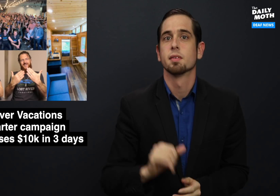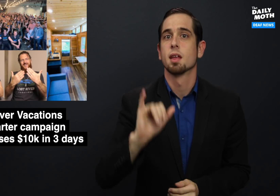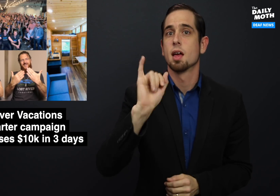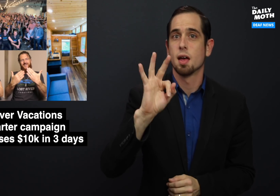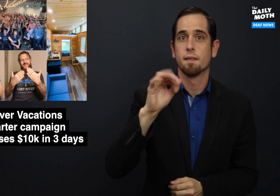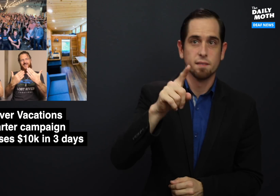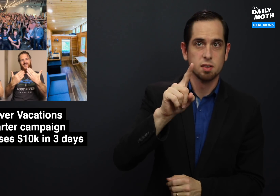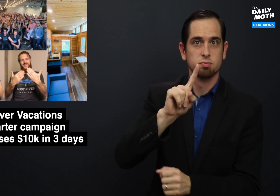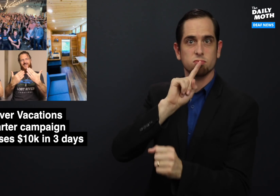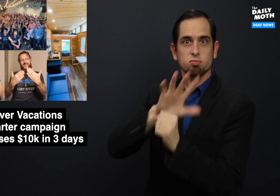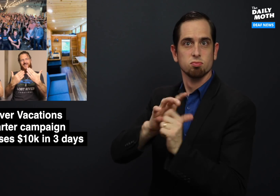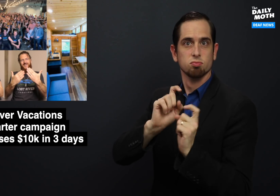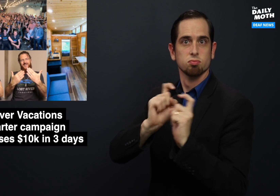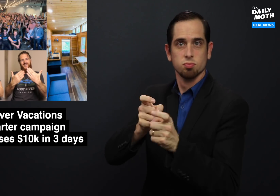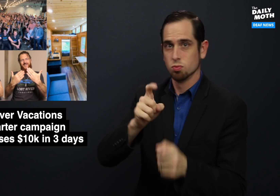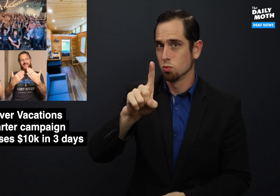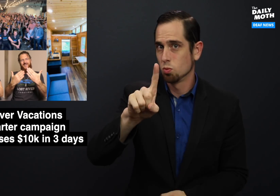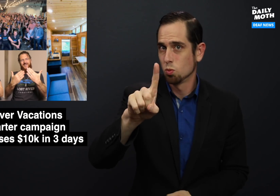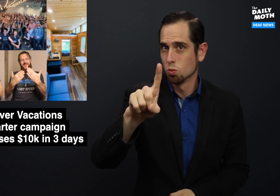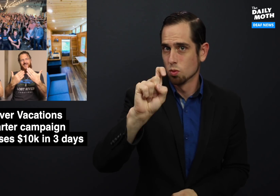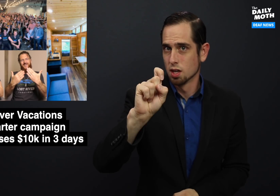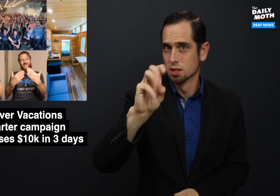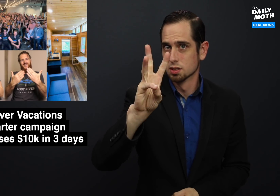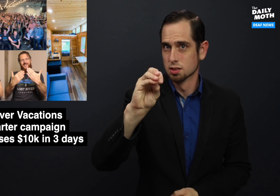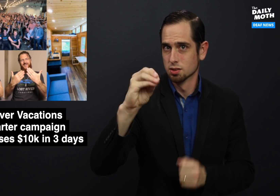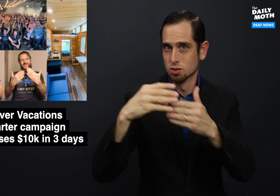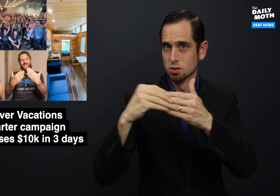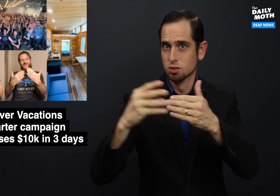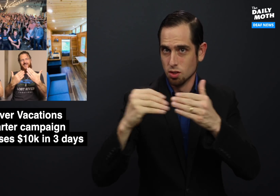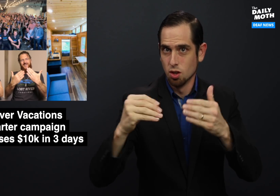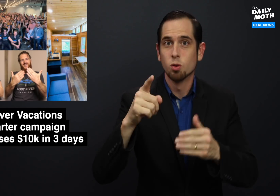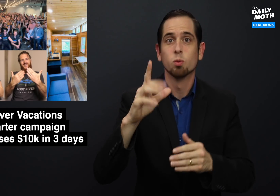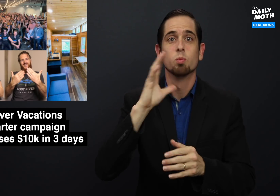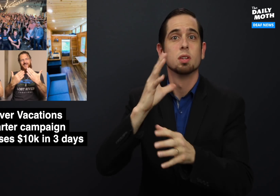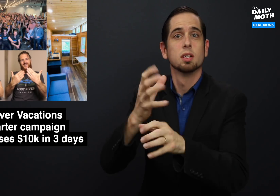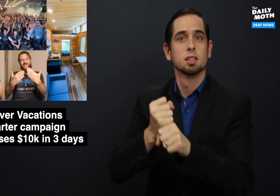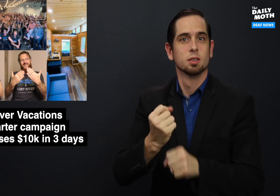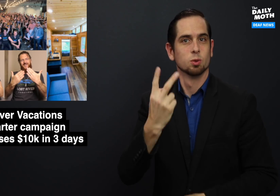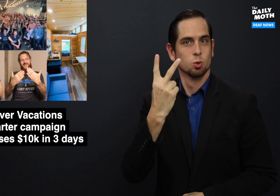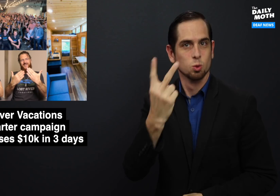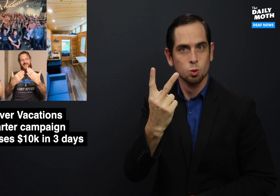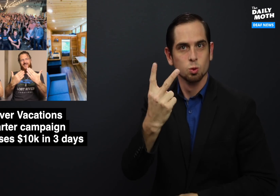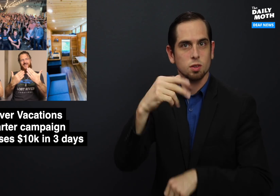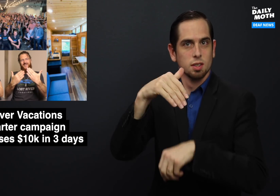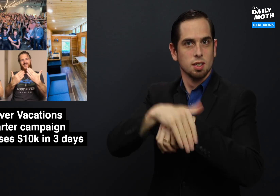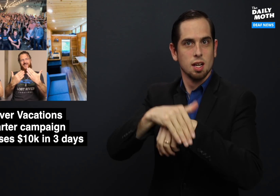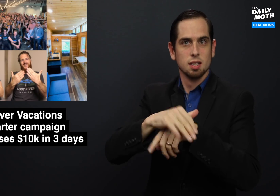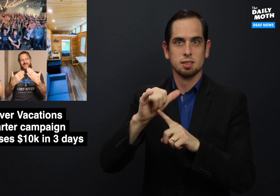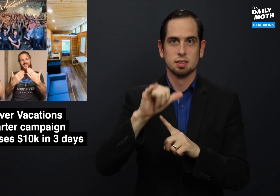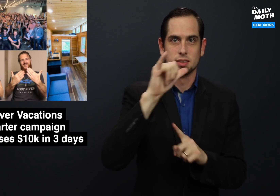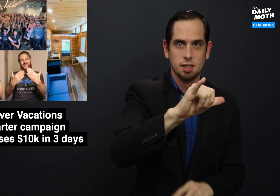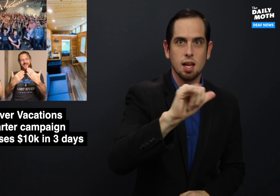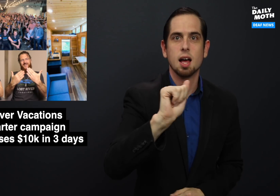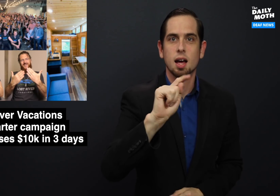If you pledge $160, you'll get a two-night stay